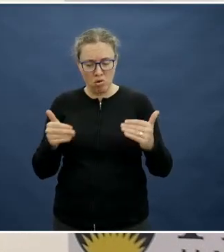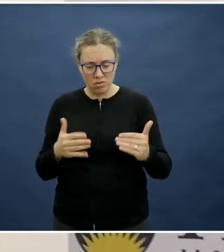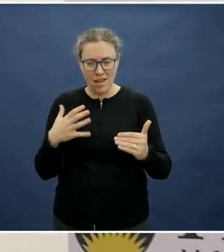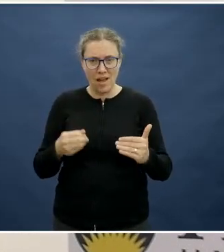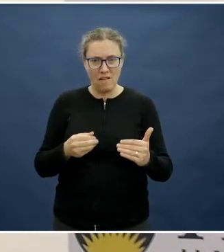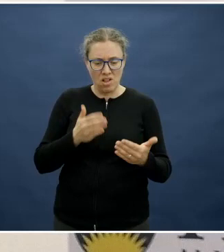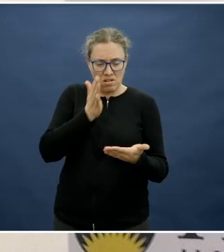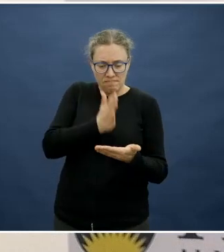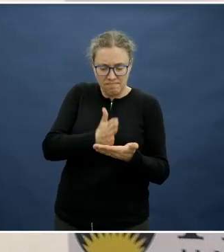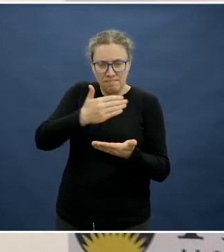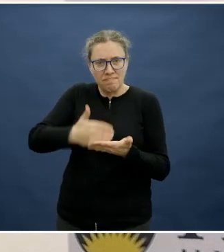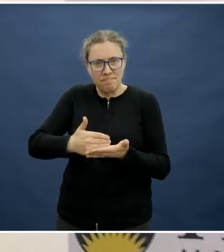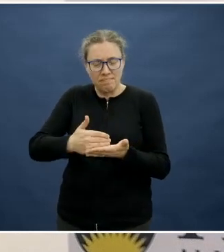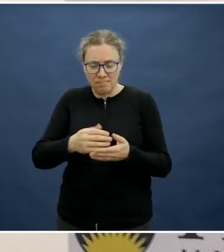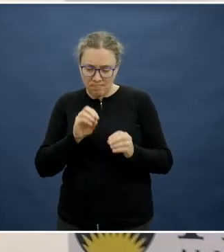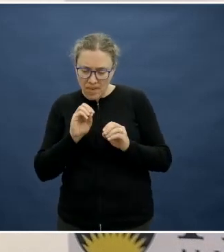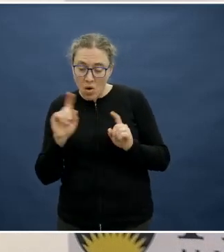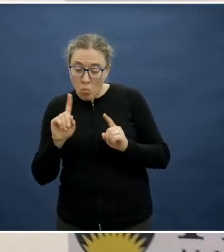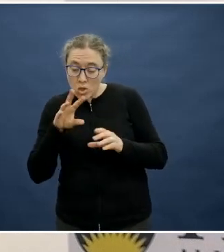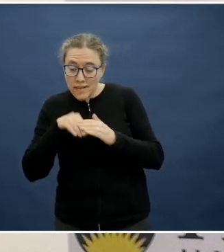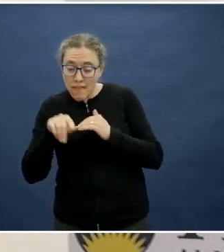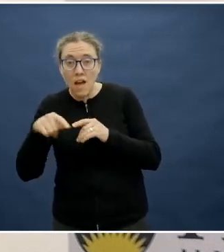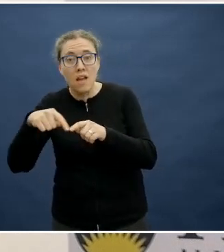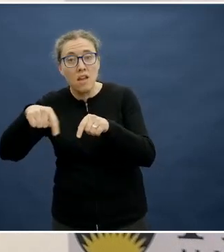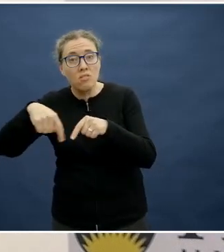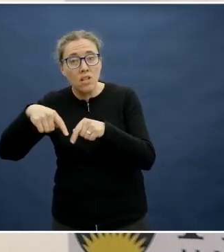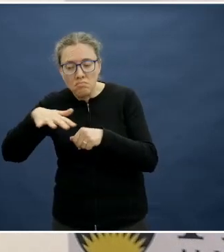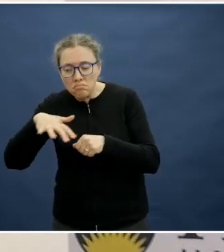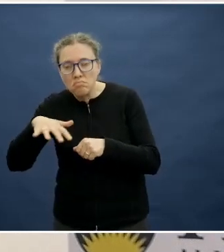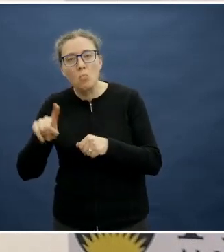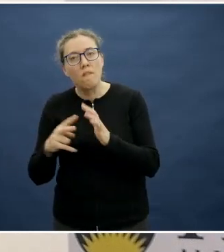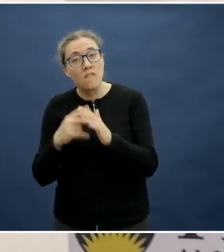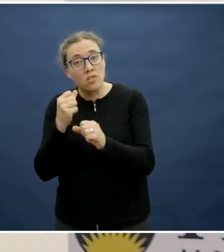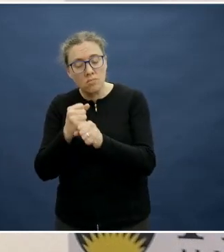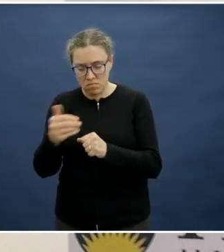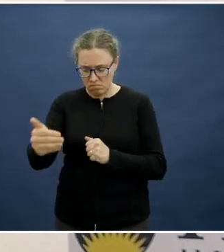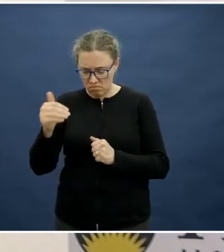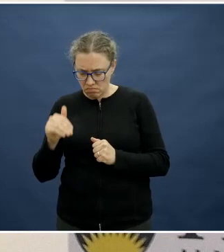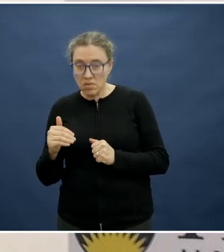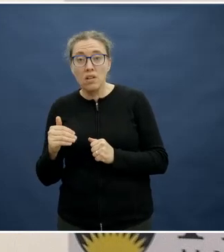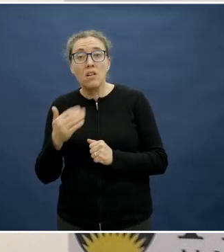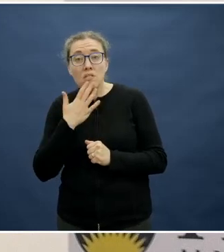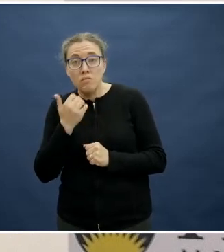and say, "What's going to be in here in terms of fruit, vege, dairy and the sort of main